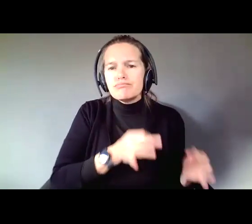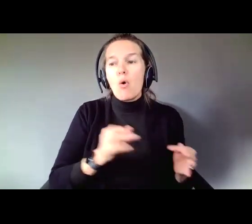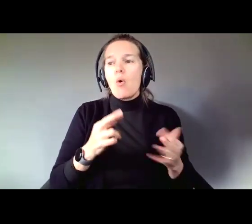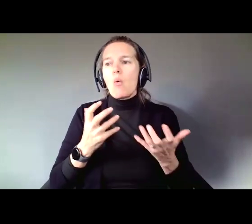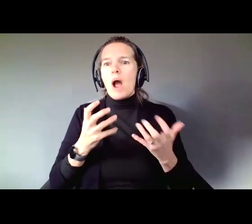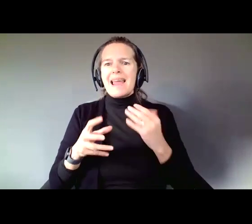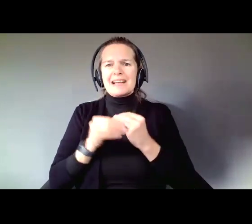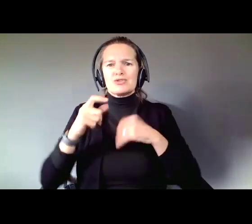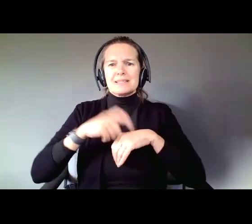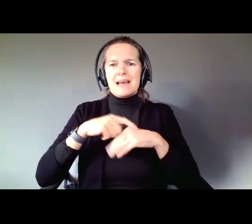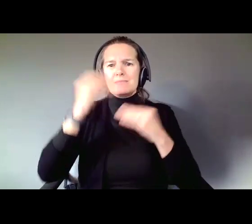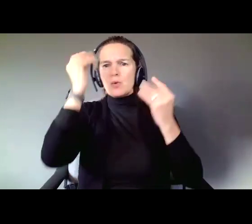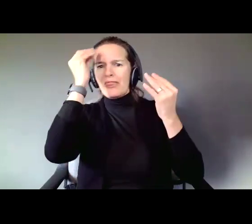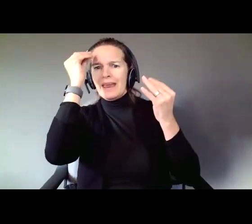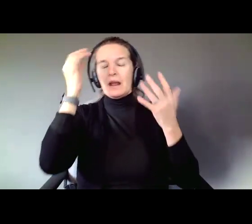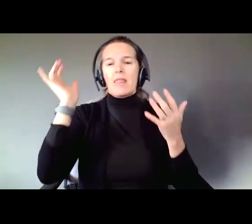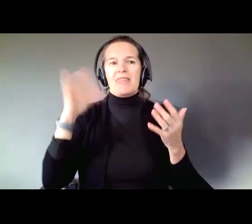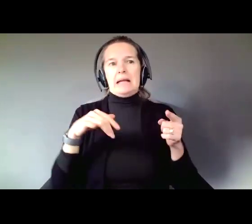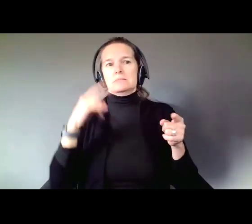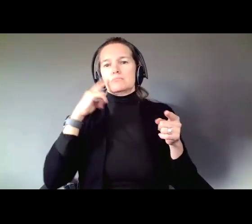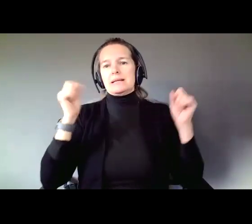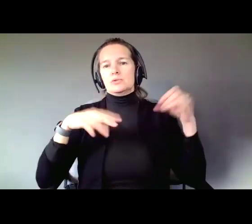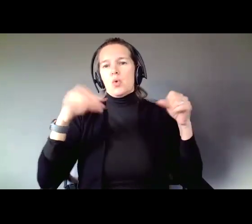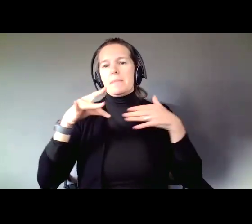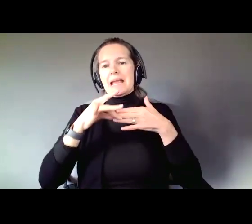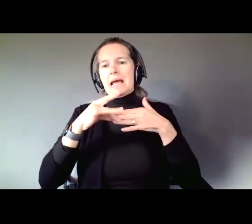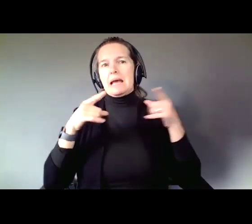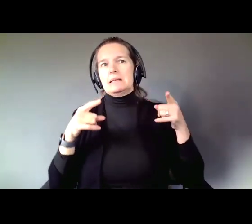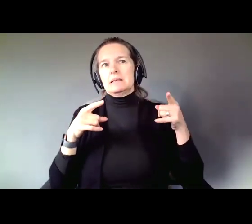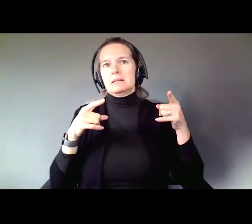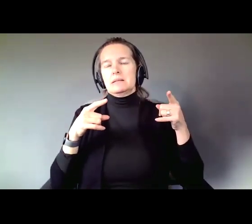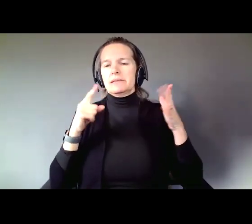that is the point of the Brainstorming Guide, is exploring things and exploring